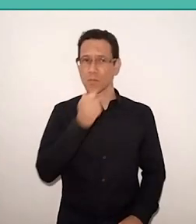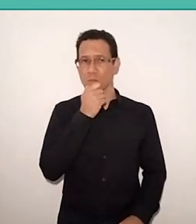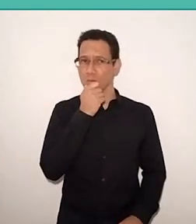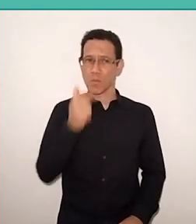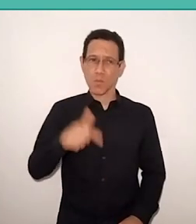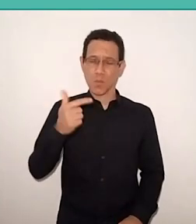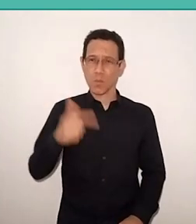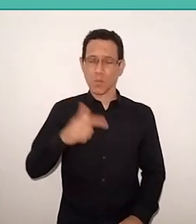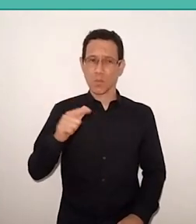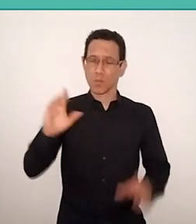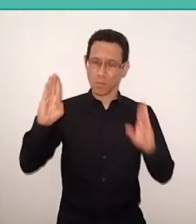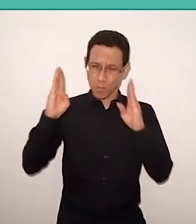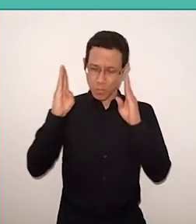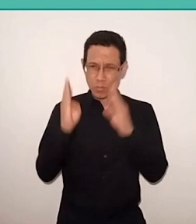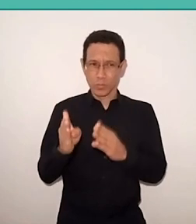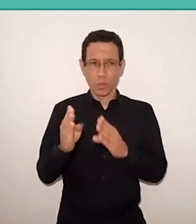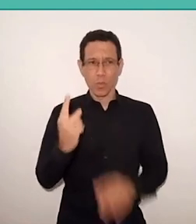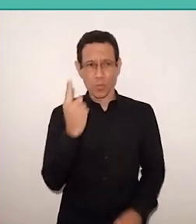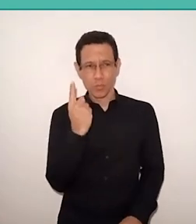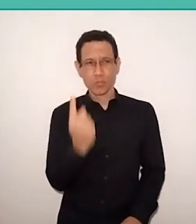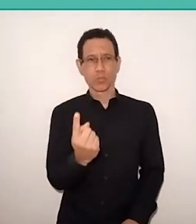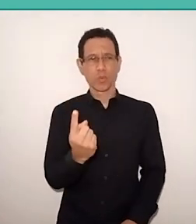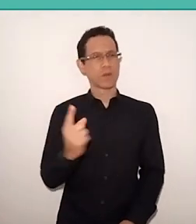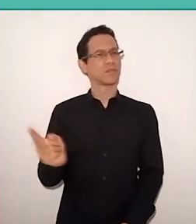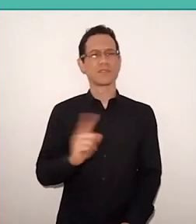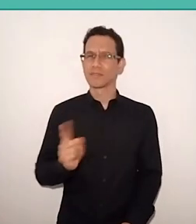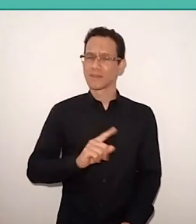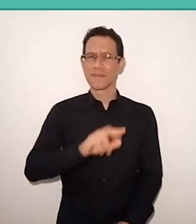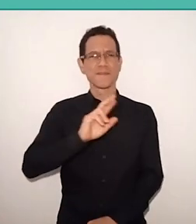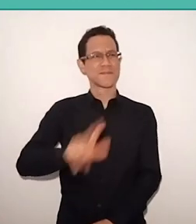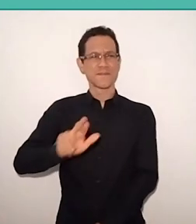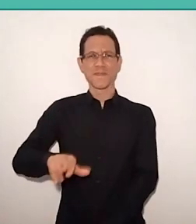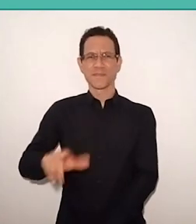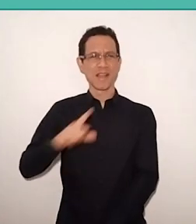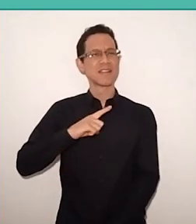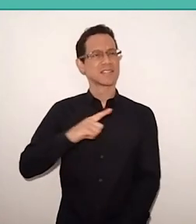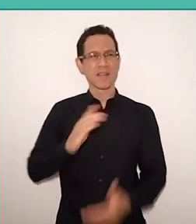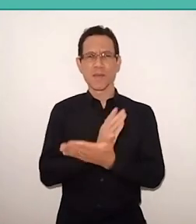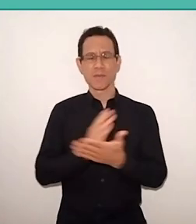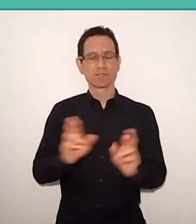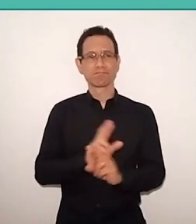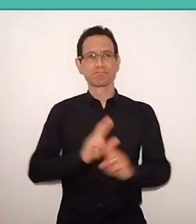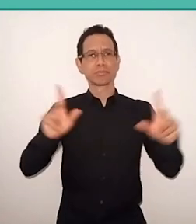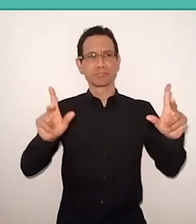he always used different chains, often even contradictory, to be able to understand reality